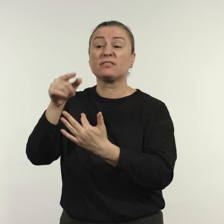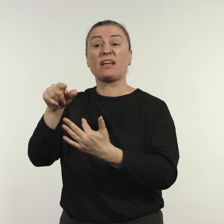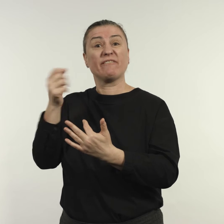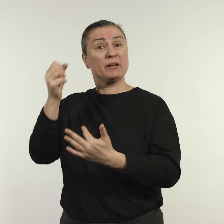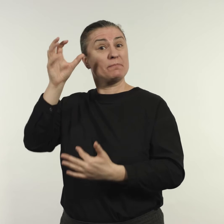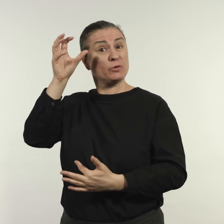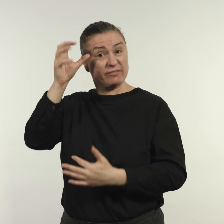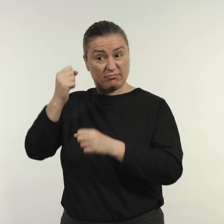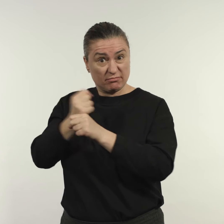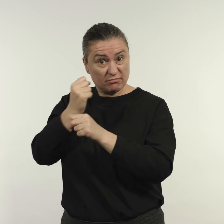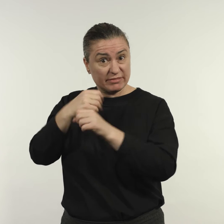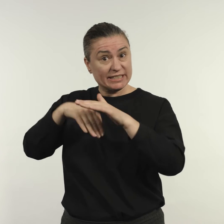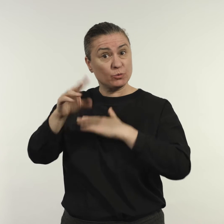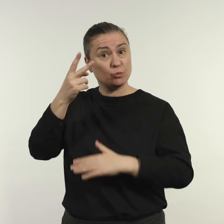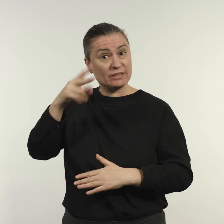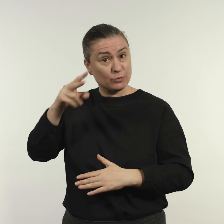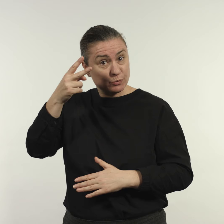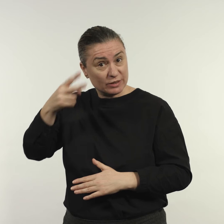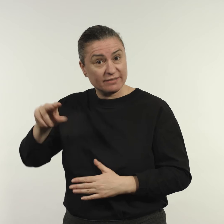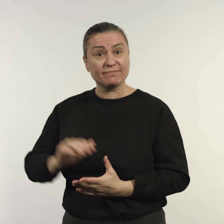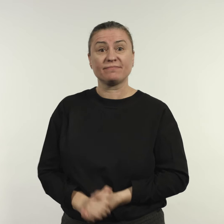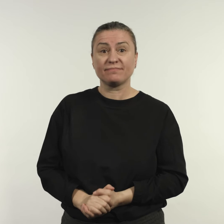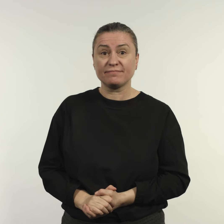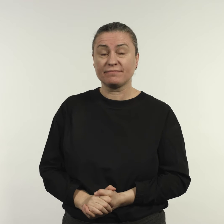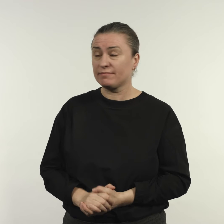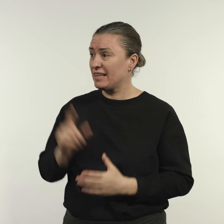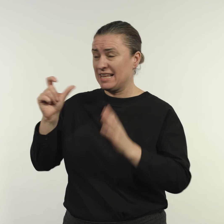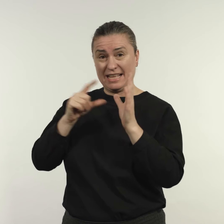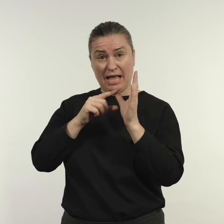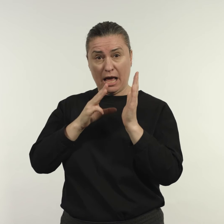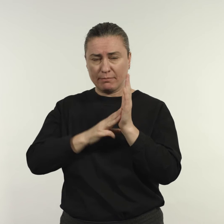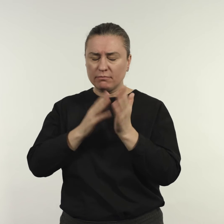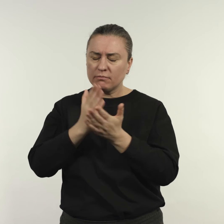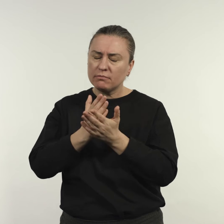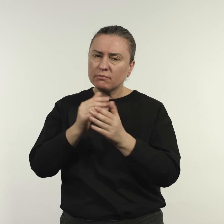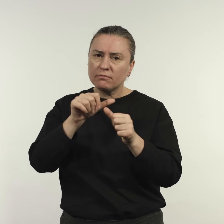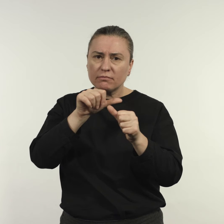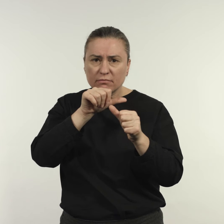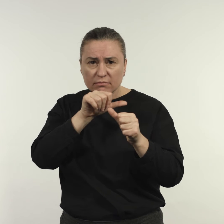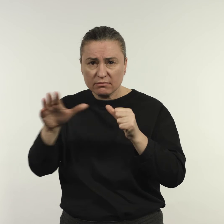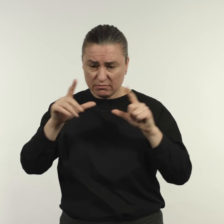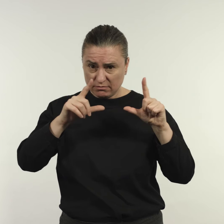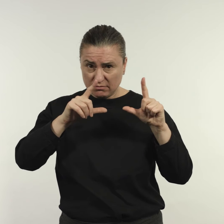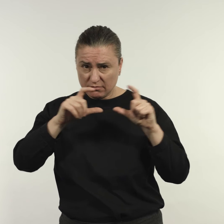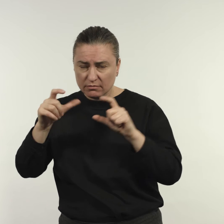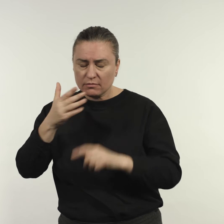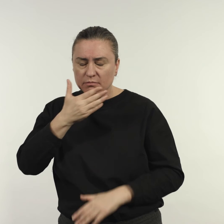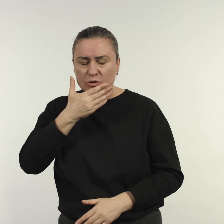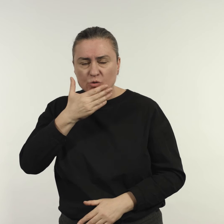The book was made into a major feature film in 2020. ‘Cam is a very talented and respected photographer.